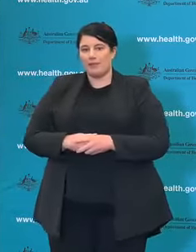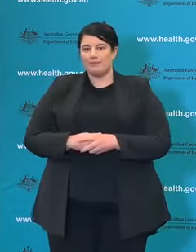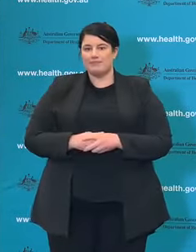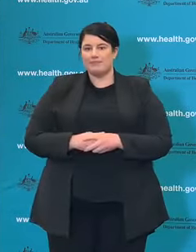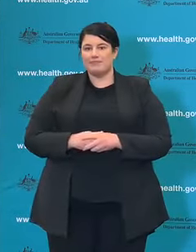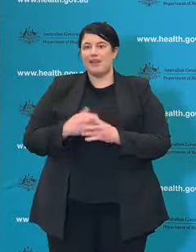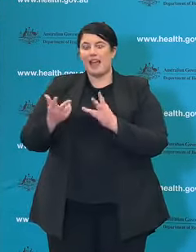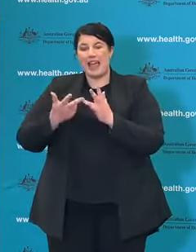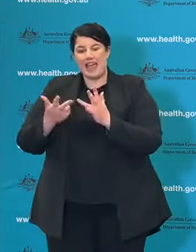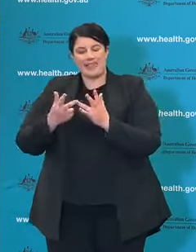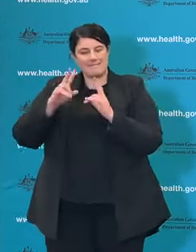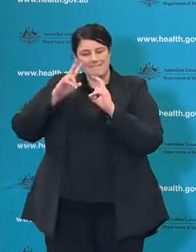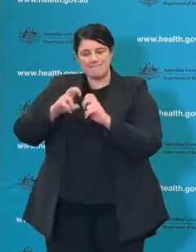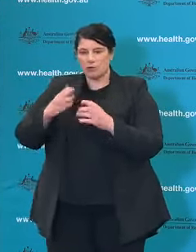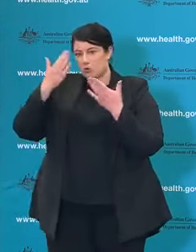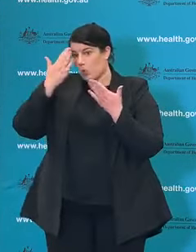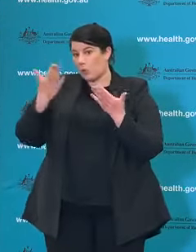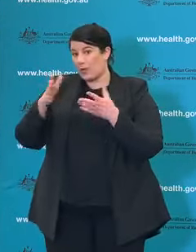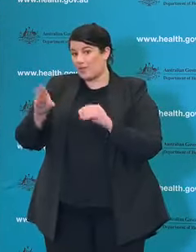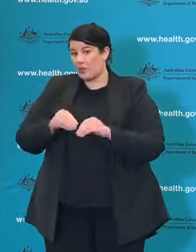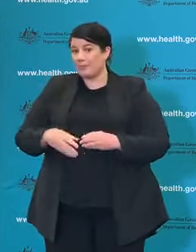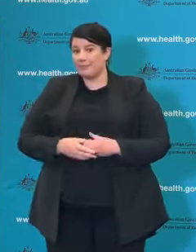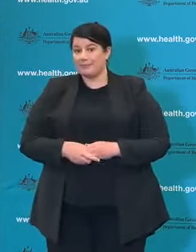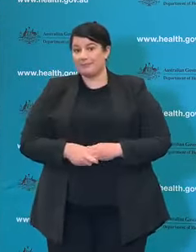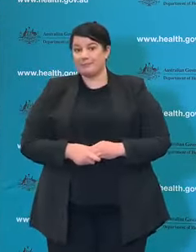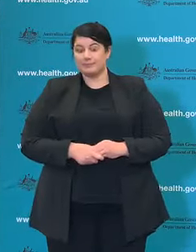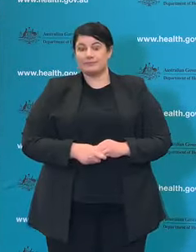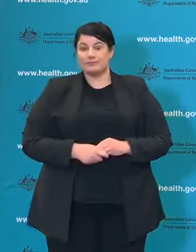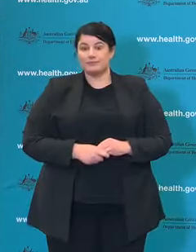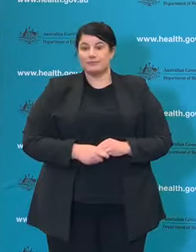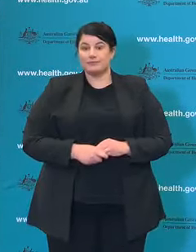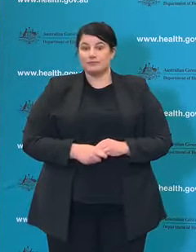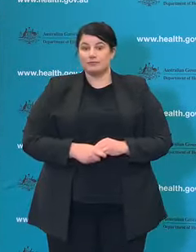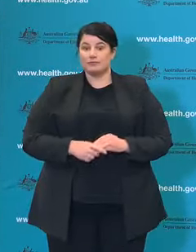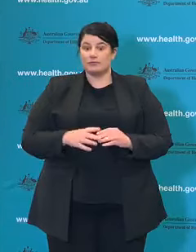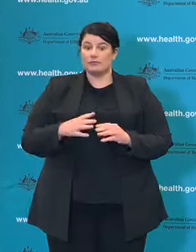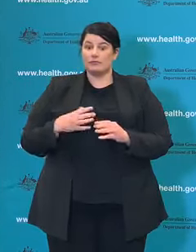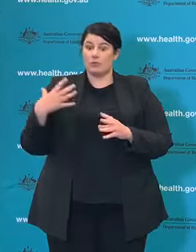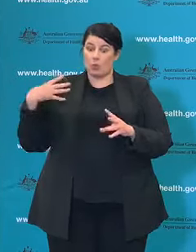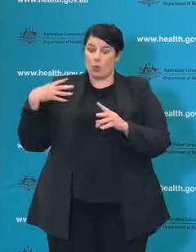under investigation. The total number of people who have died in Australia